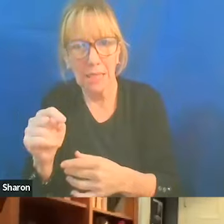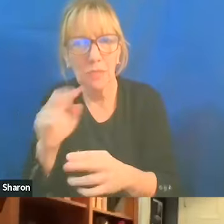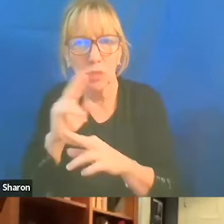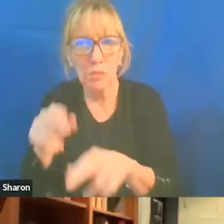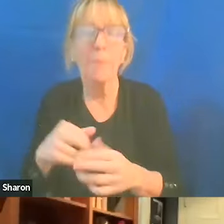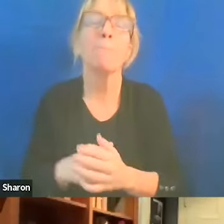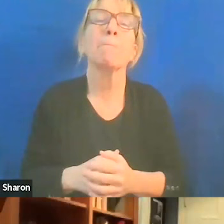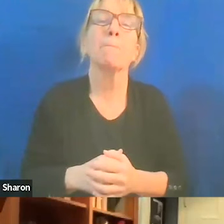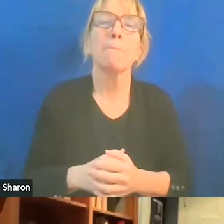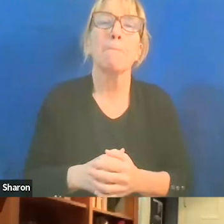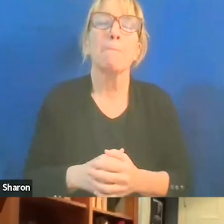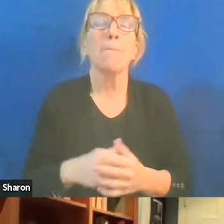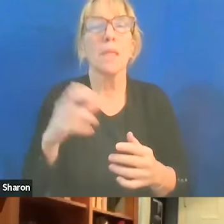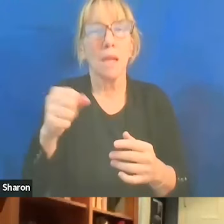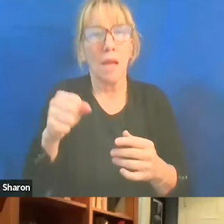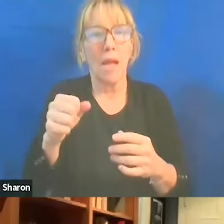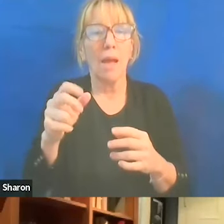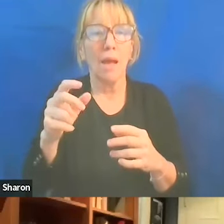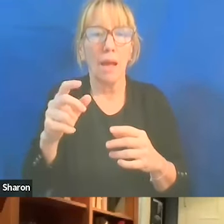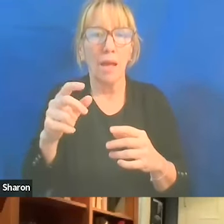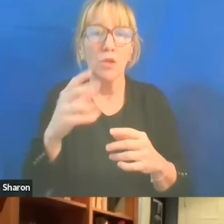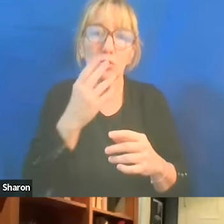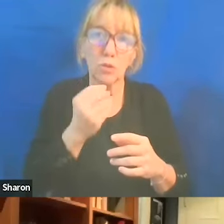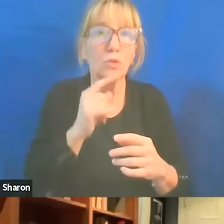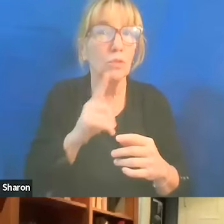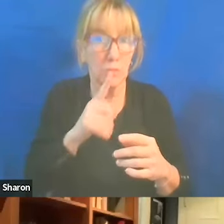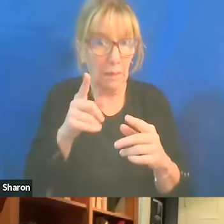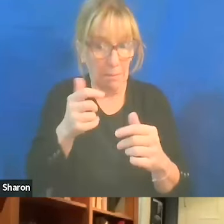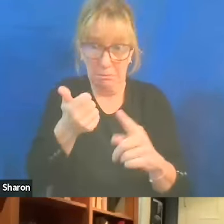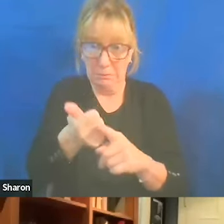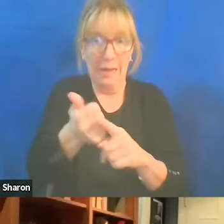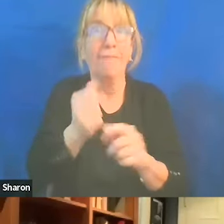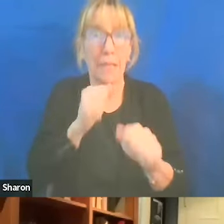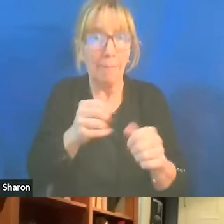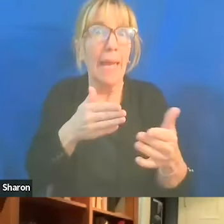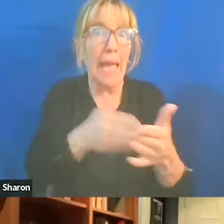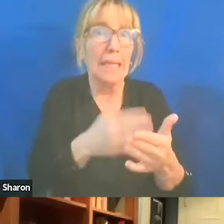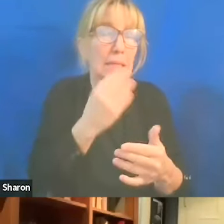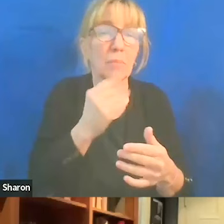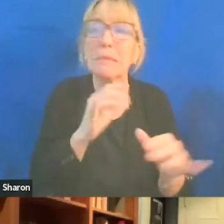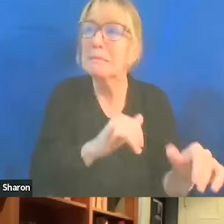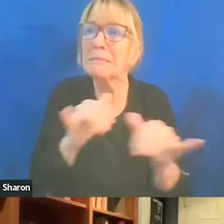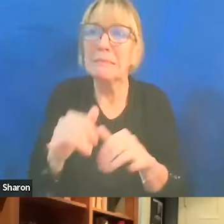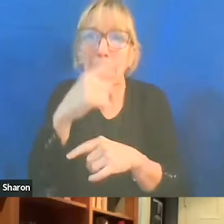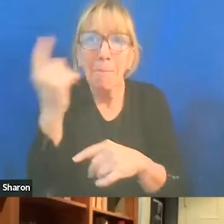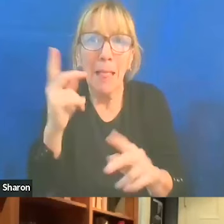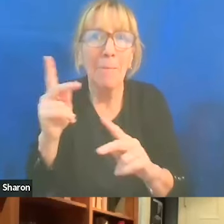Yeah, Jews aren't exempt from anti-Semitism. Jews could be anti-Semitic, just like, you know, Black people could be racist, and so forth.